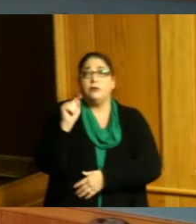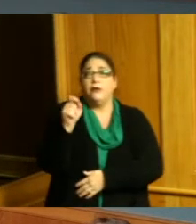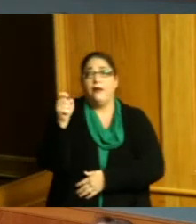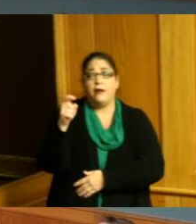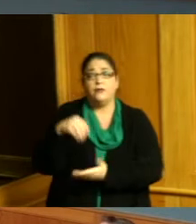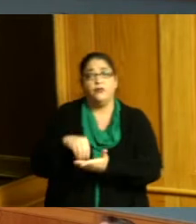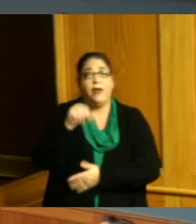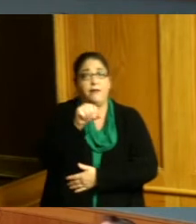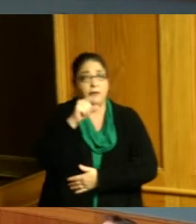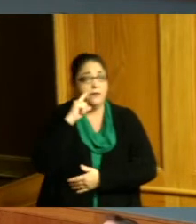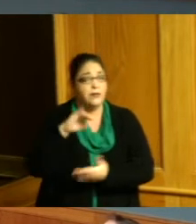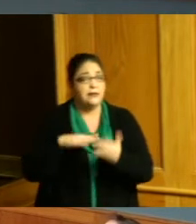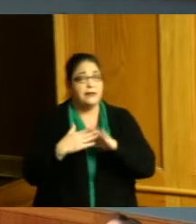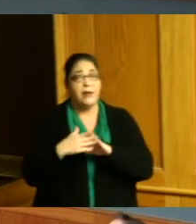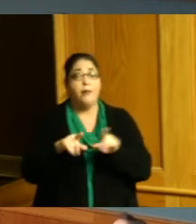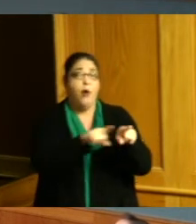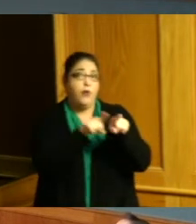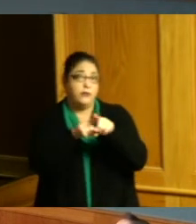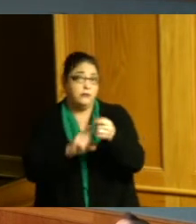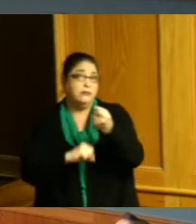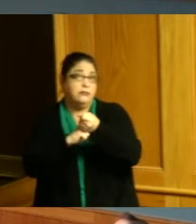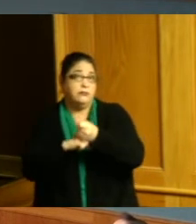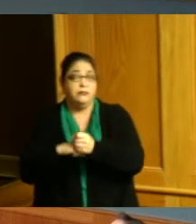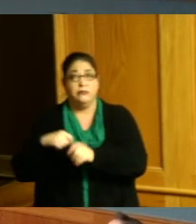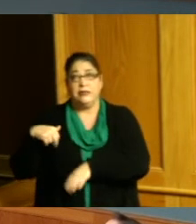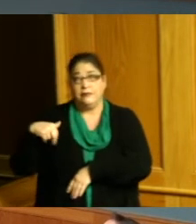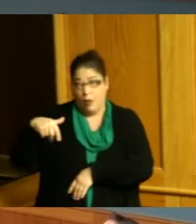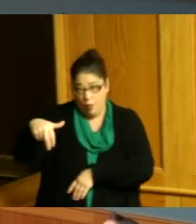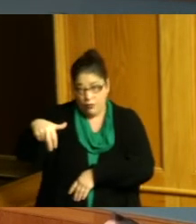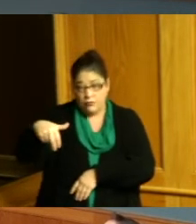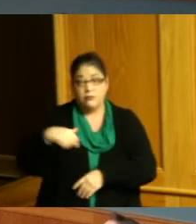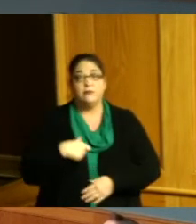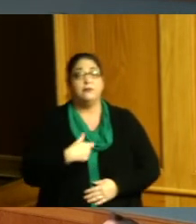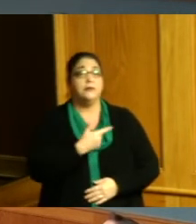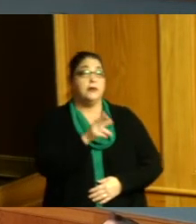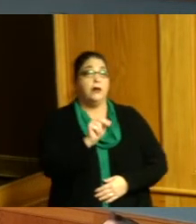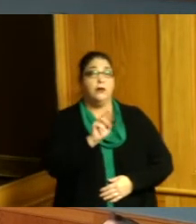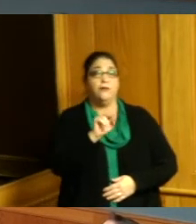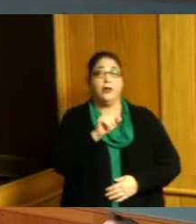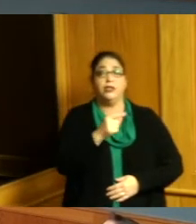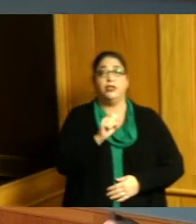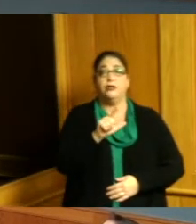also sidewalks regarding the gun range in Lincoln heights the city of Cincinnati and